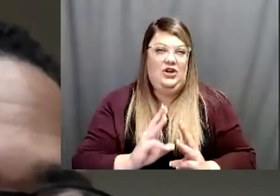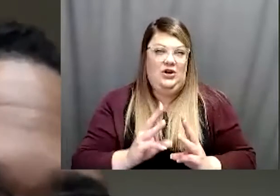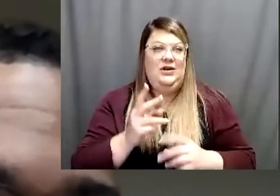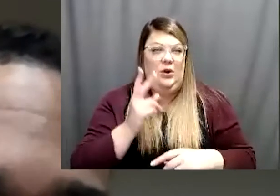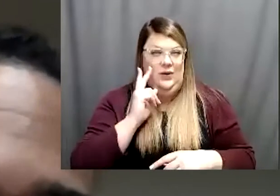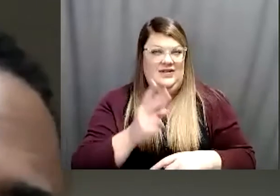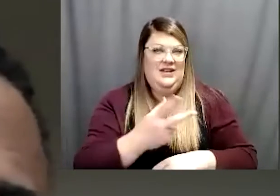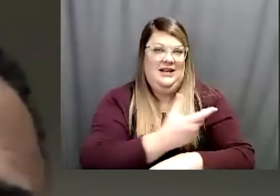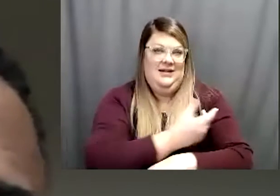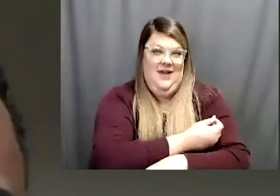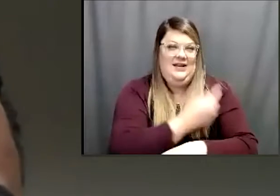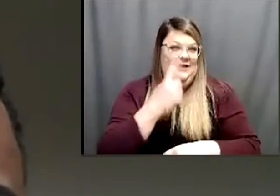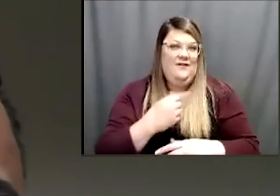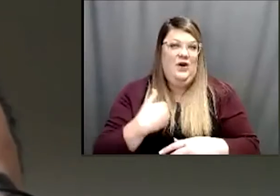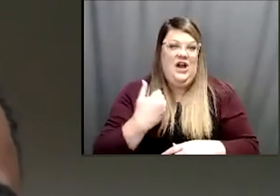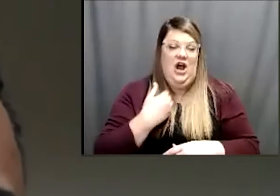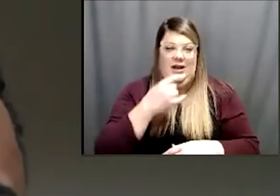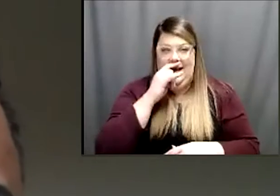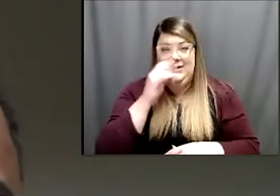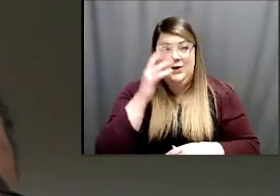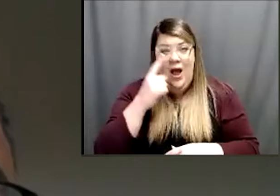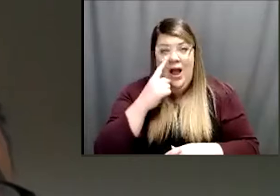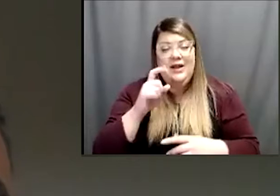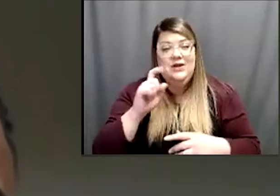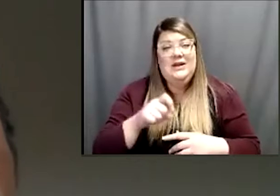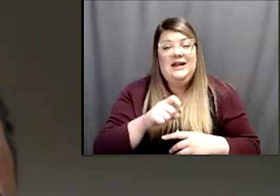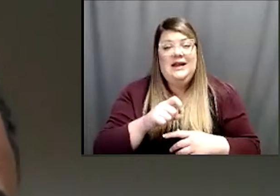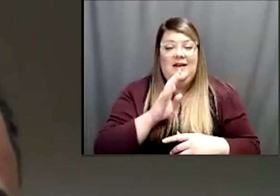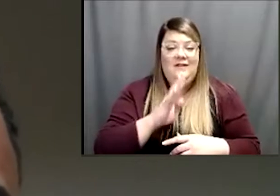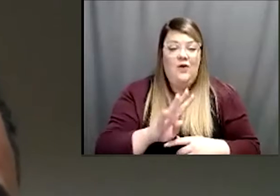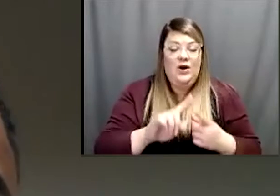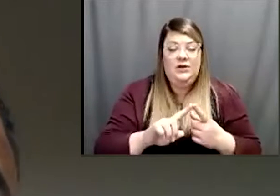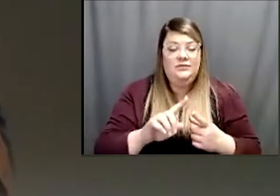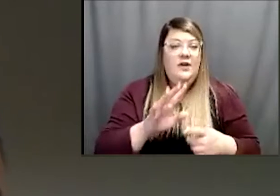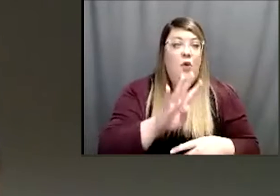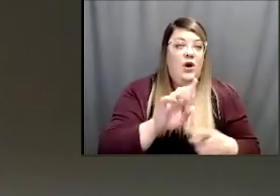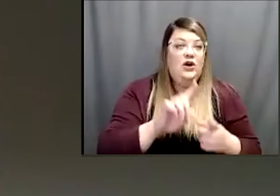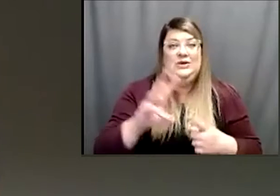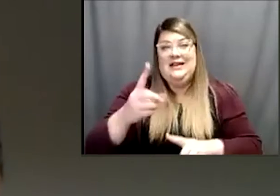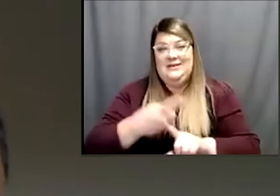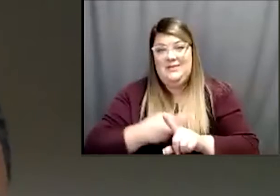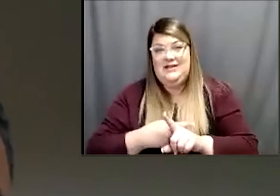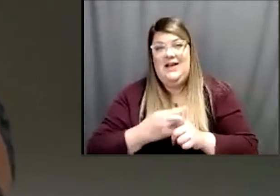Why? Because we need roughly four to six months of safety data. In kids, as opposed to only roughly